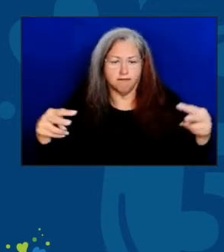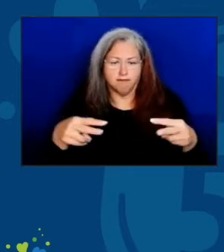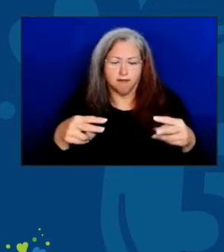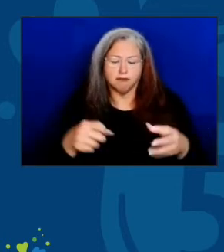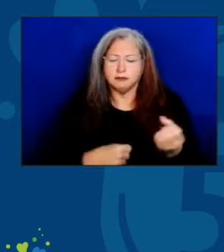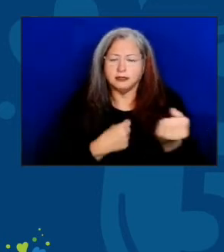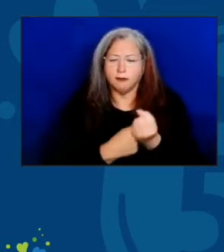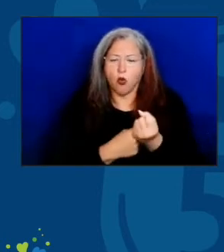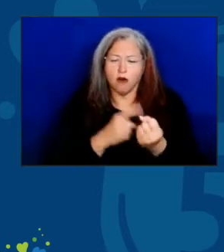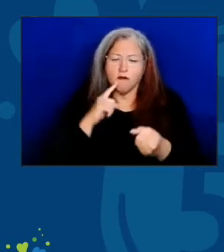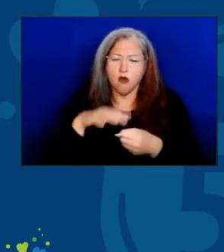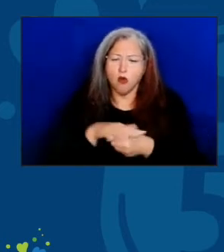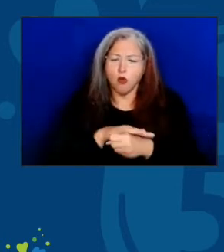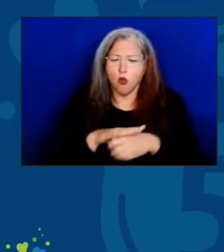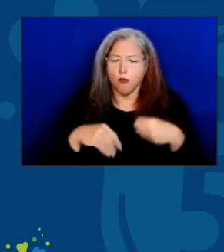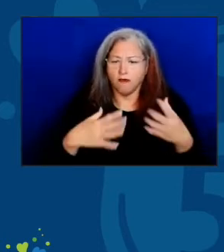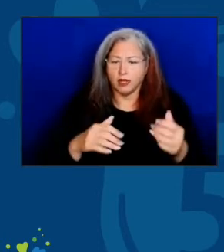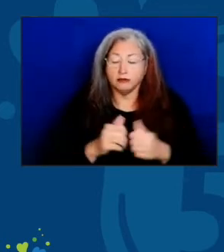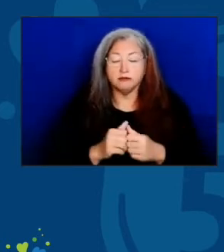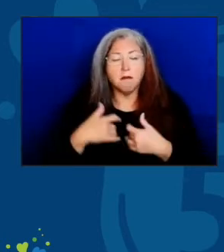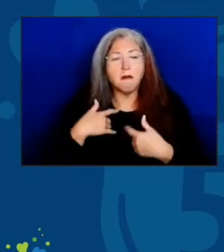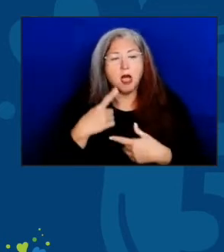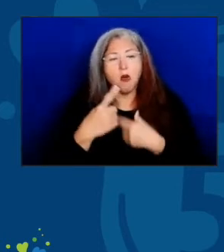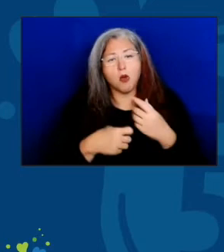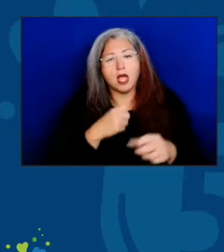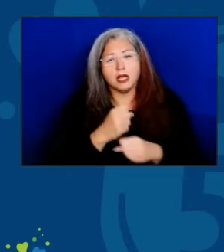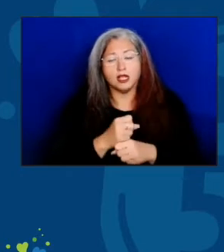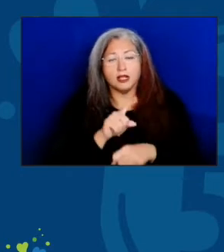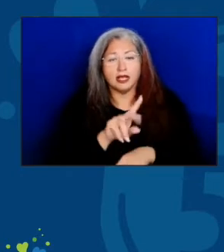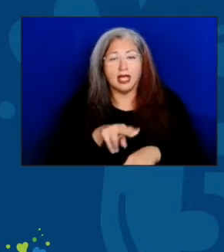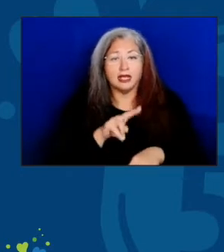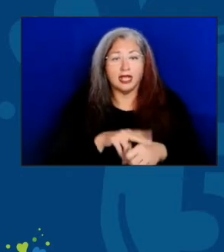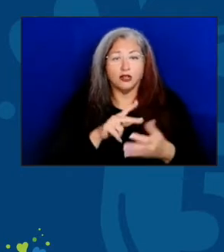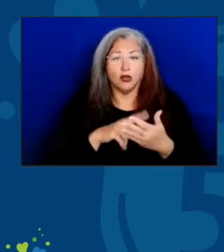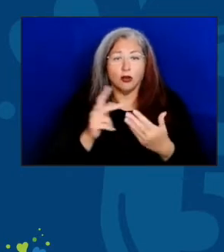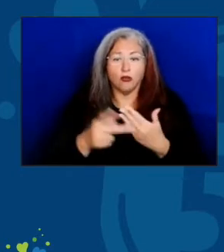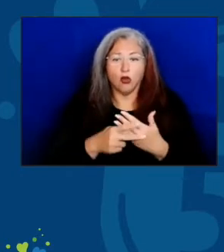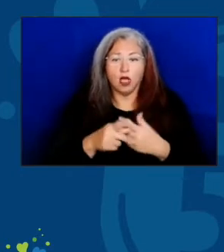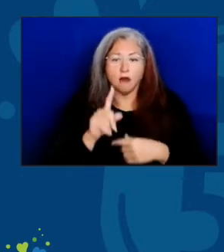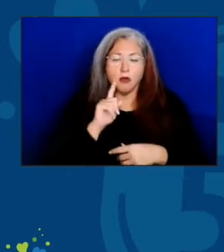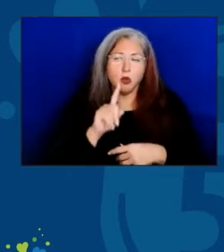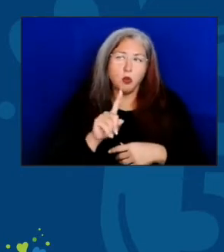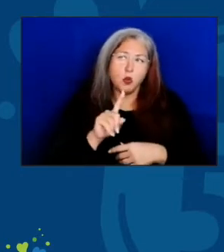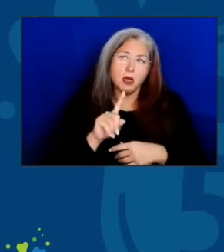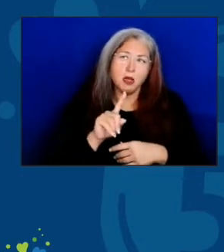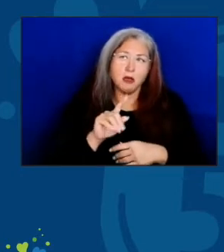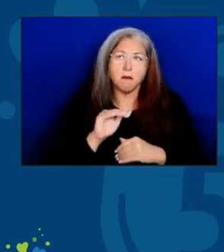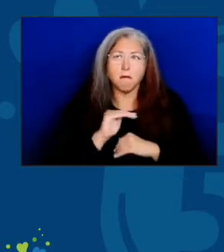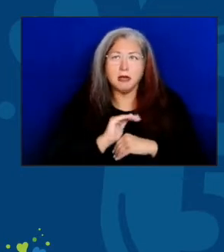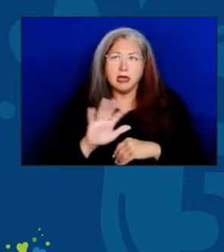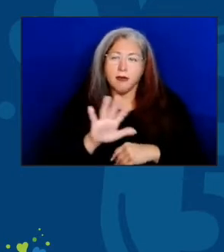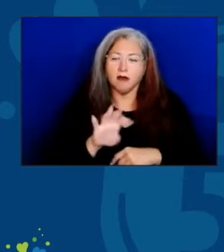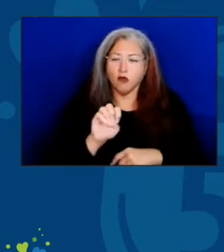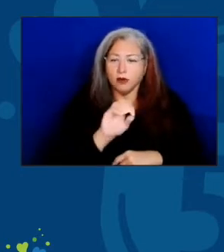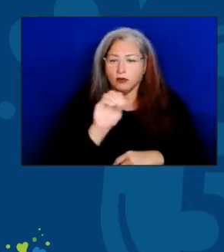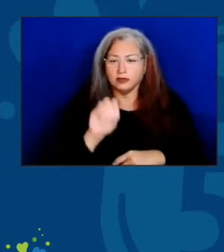In a typical year, the National Senior Nutrition Program accounts for about 40% of ACL's budget.